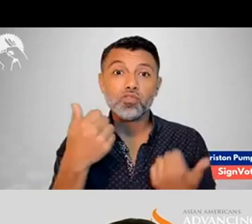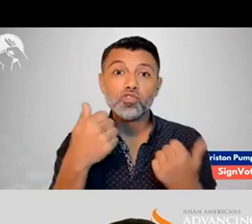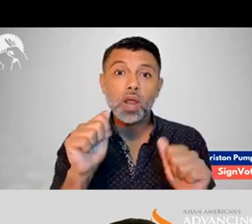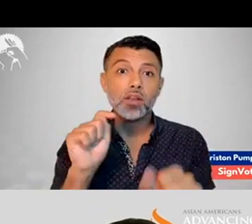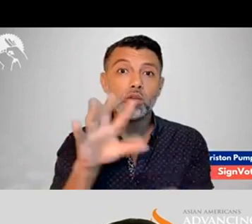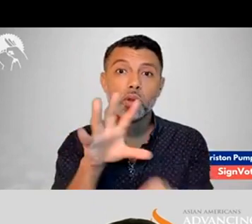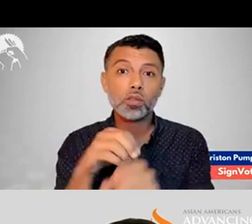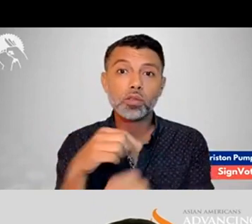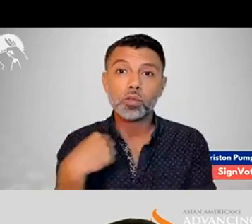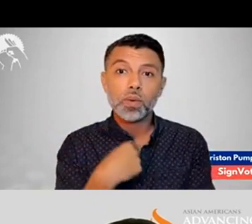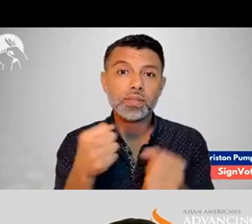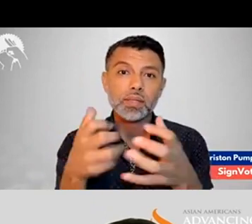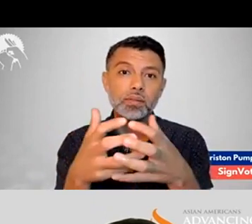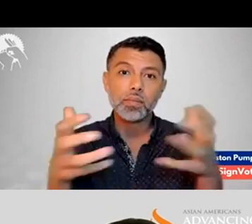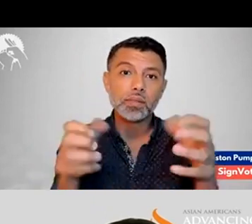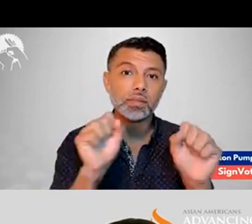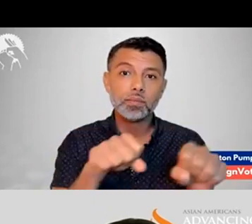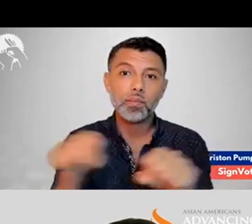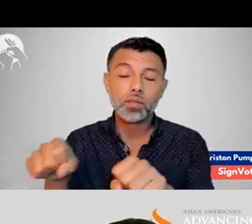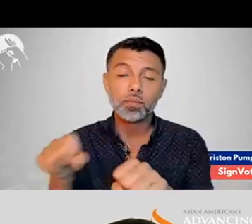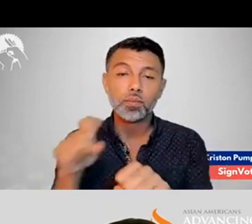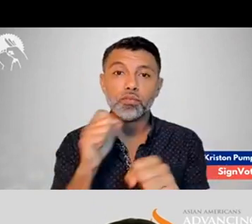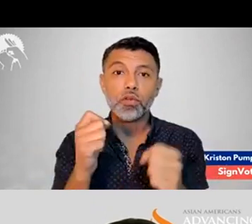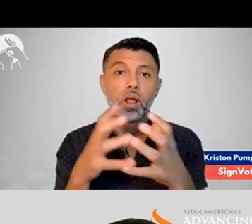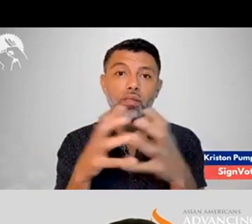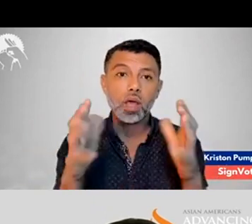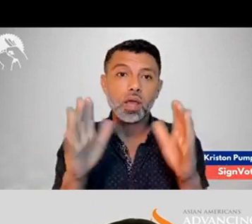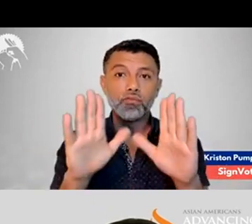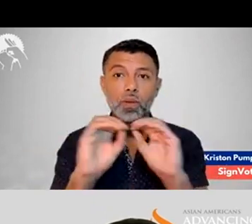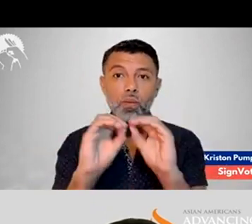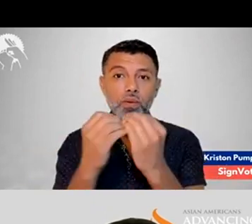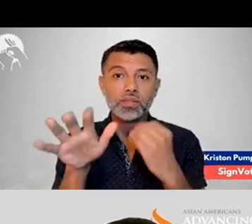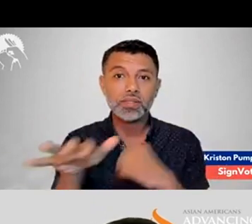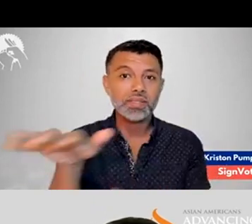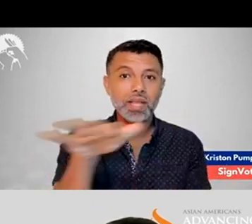Well, I think trying to include us as much as possible.